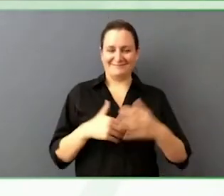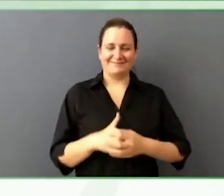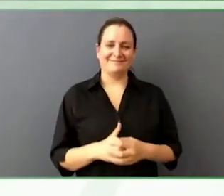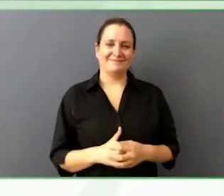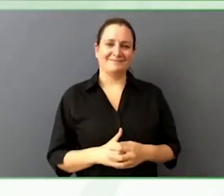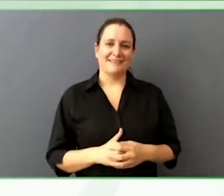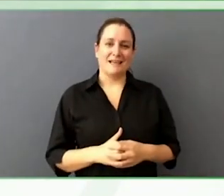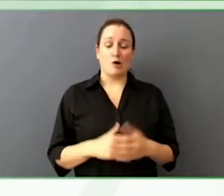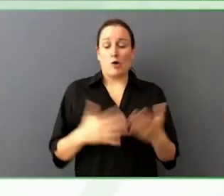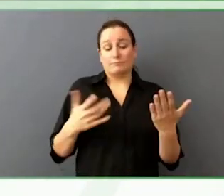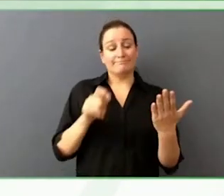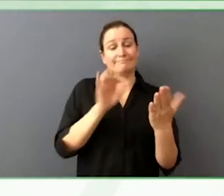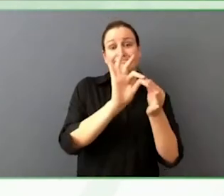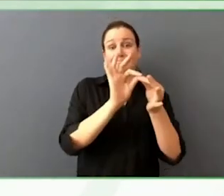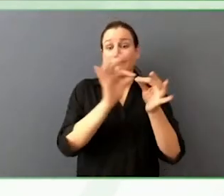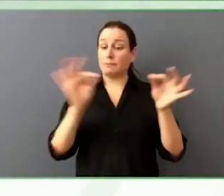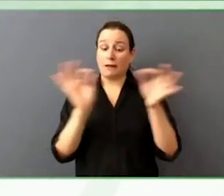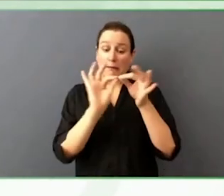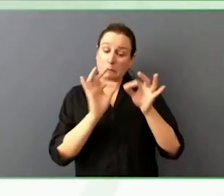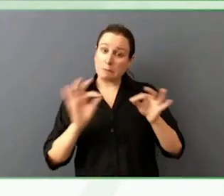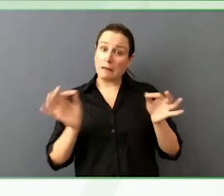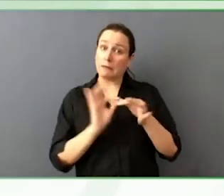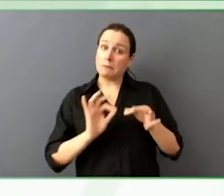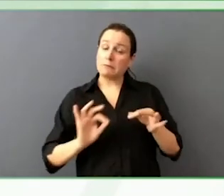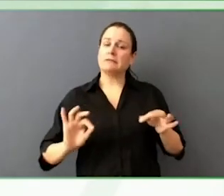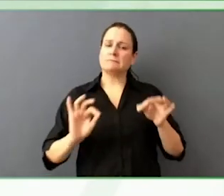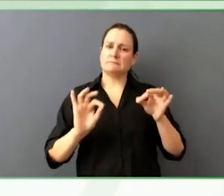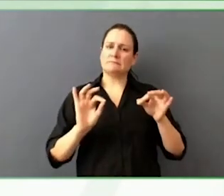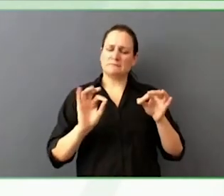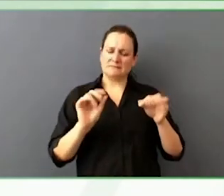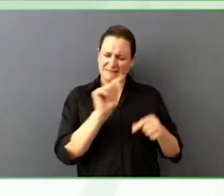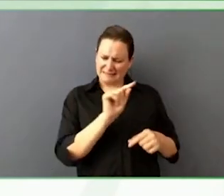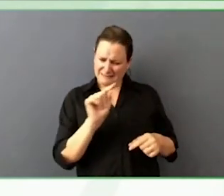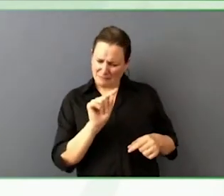that is something really important and I am passionate about it. It is ubiquitous.